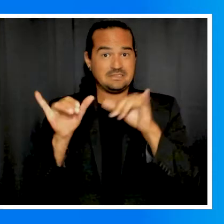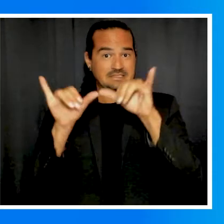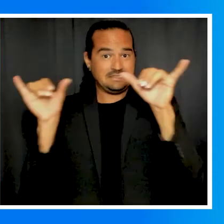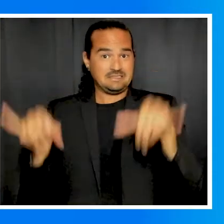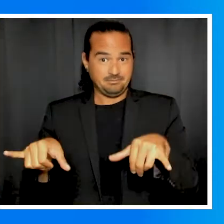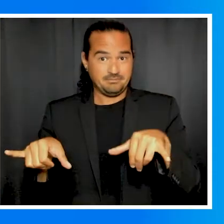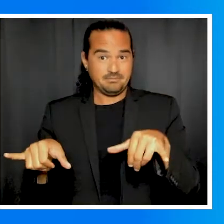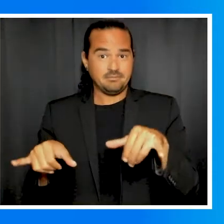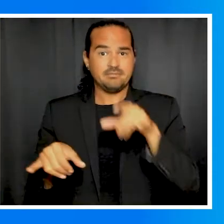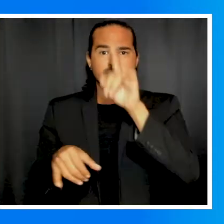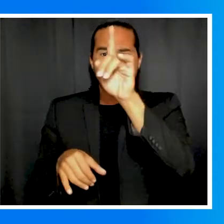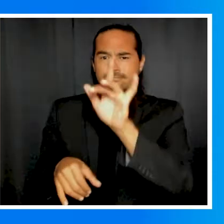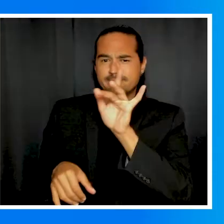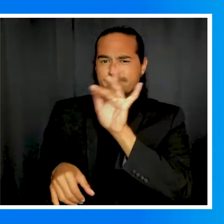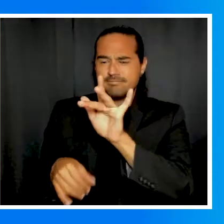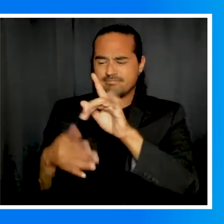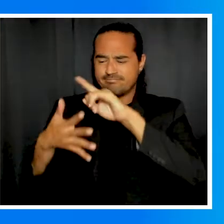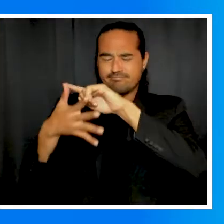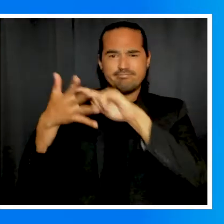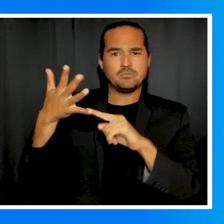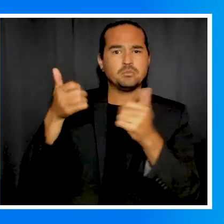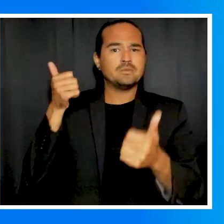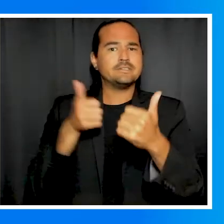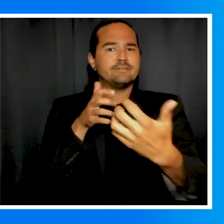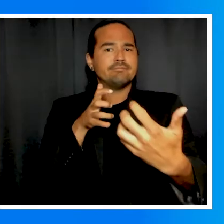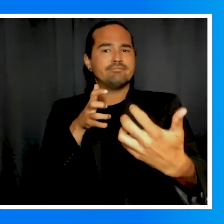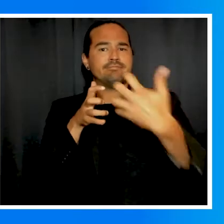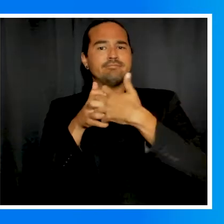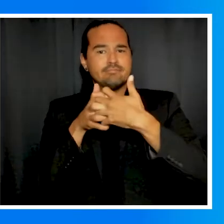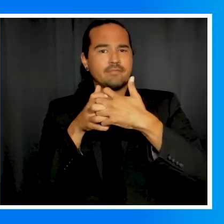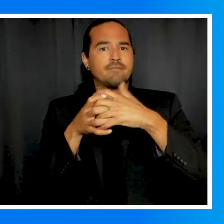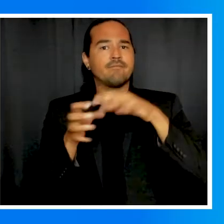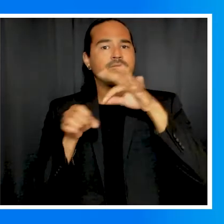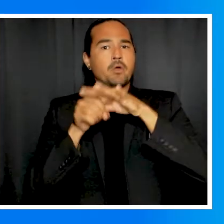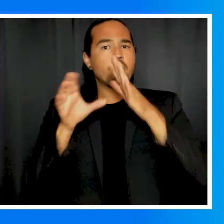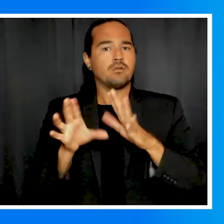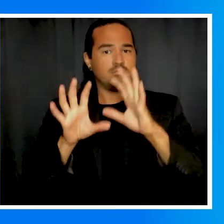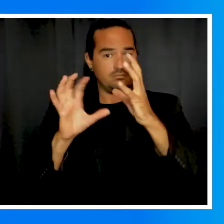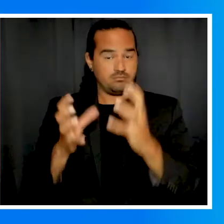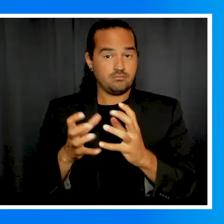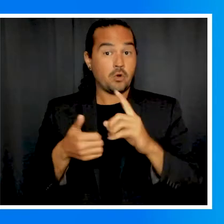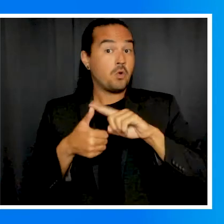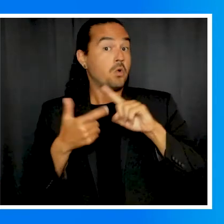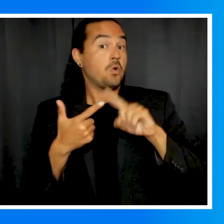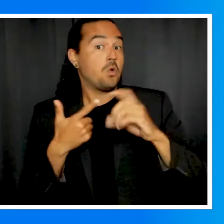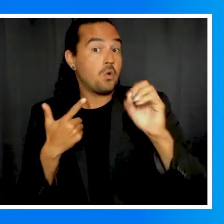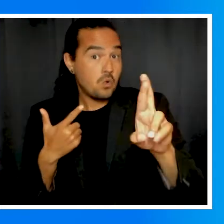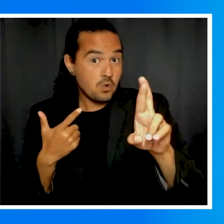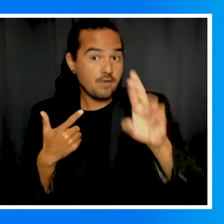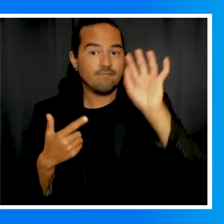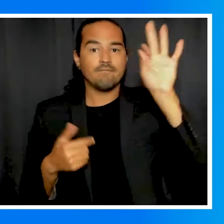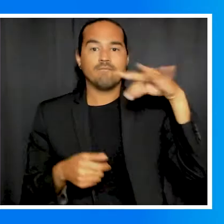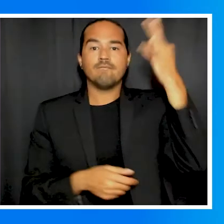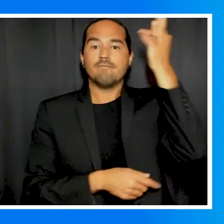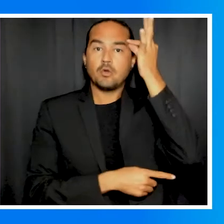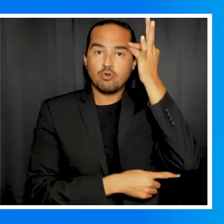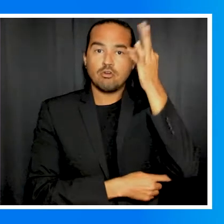and select one of the qualified military and overseas voter classifications or complete the Federal Postcard Application